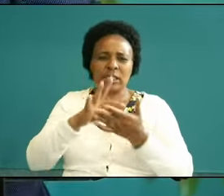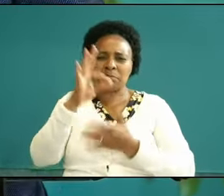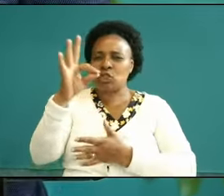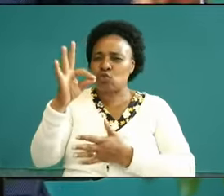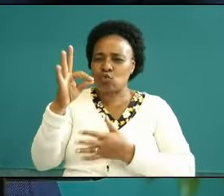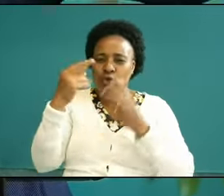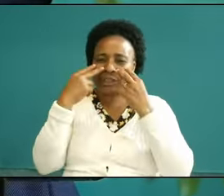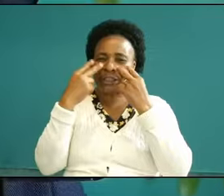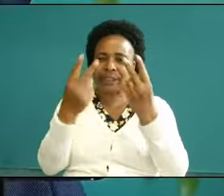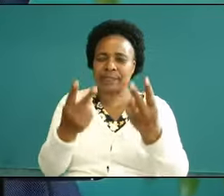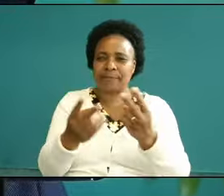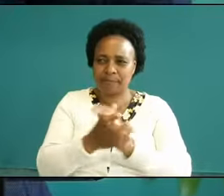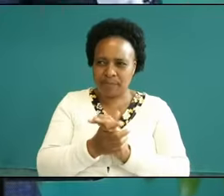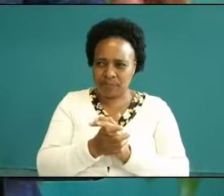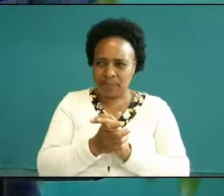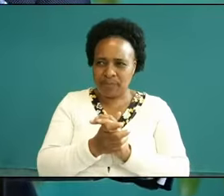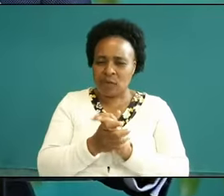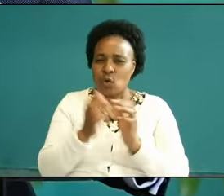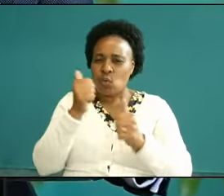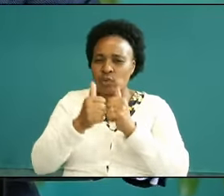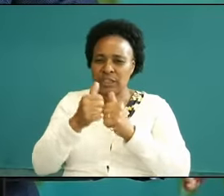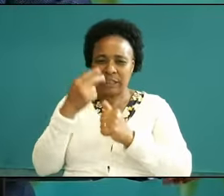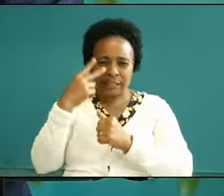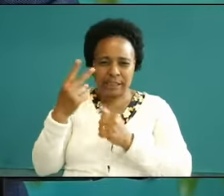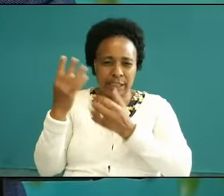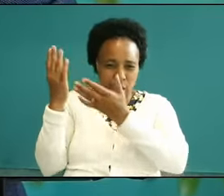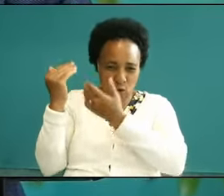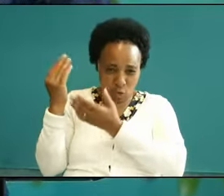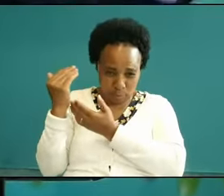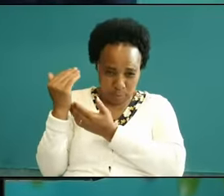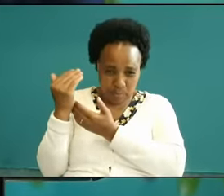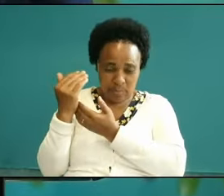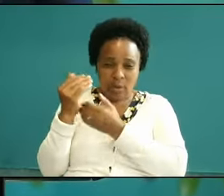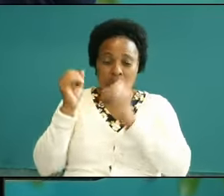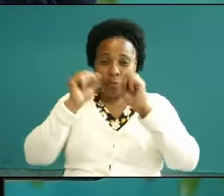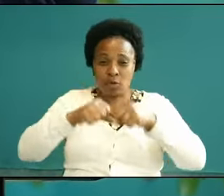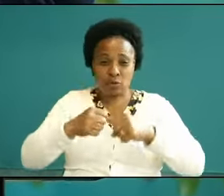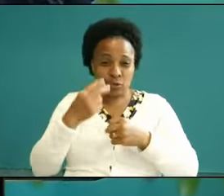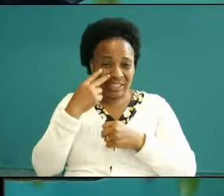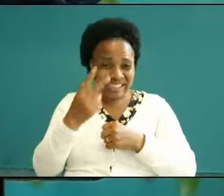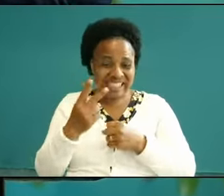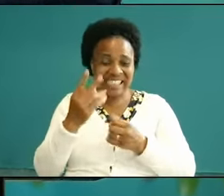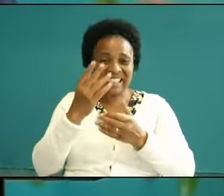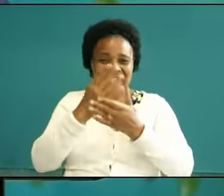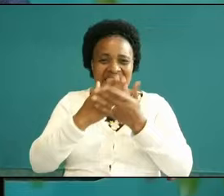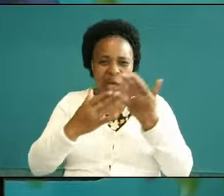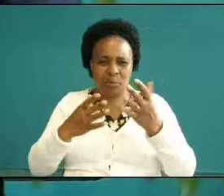able to see the hope of your calling that you may be able to see the surpassing greatness of